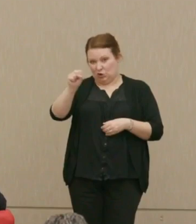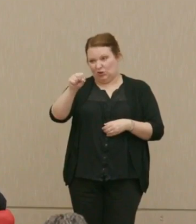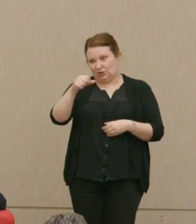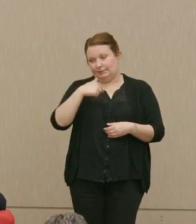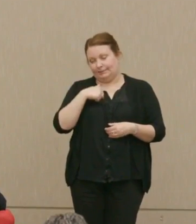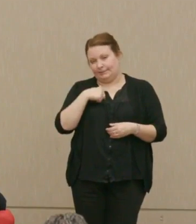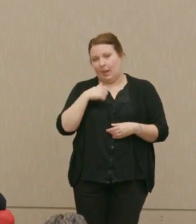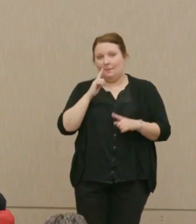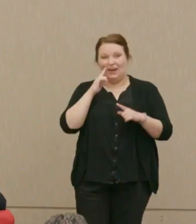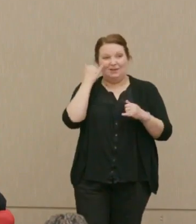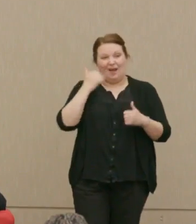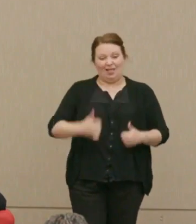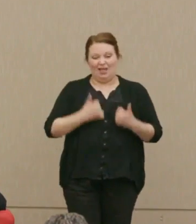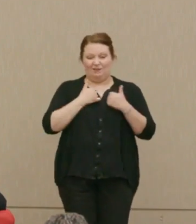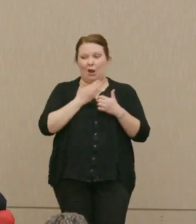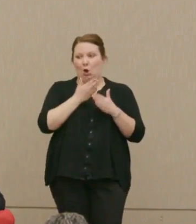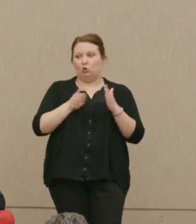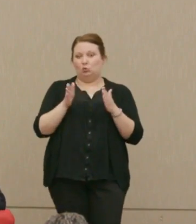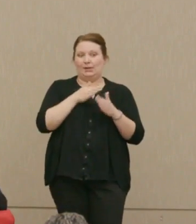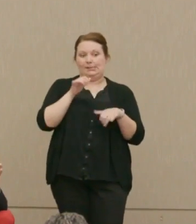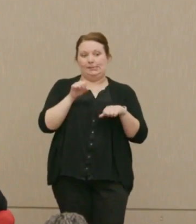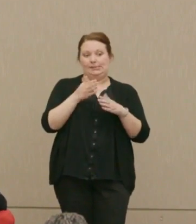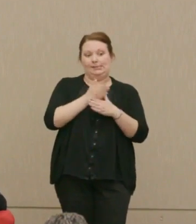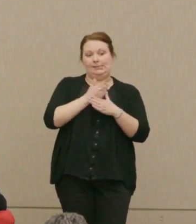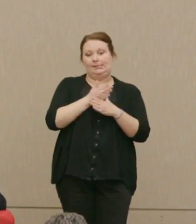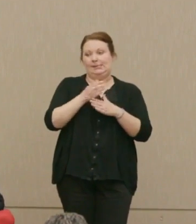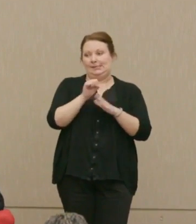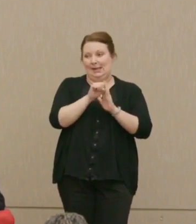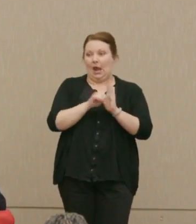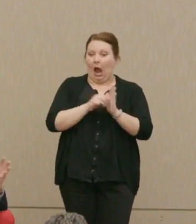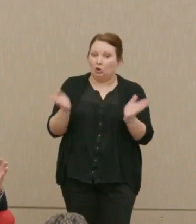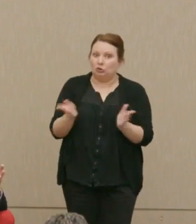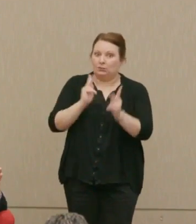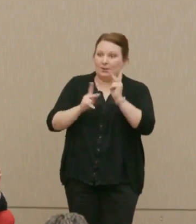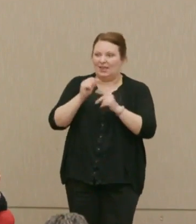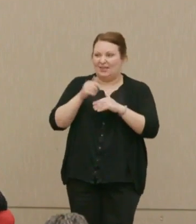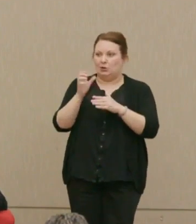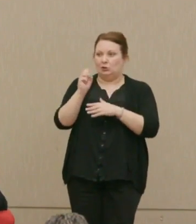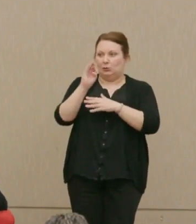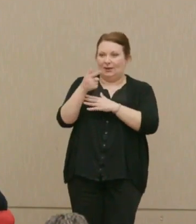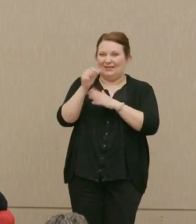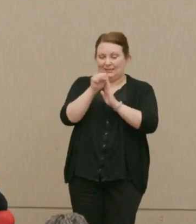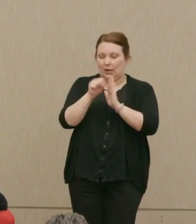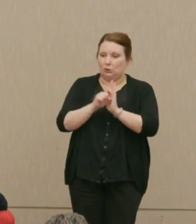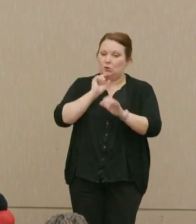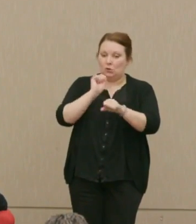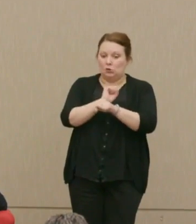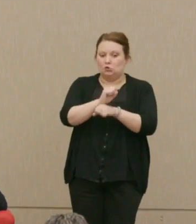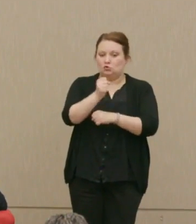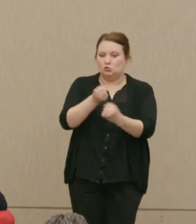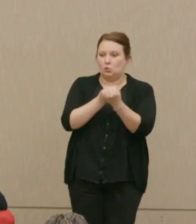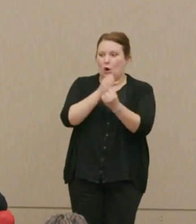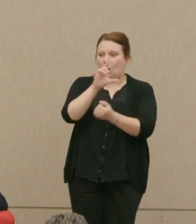But if I'd lived in a swing state, and I urged people in swing states absolutely to support Hillary Clinton.